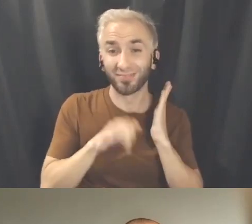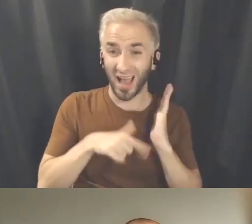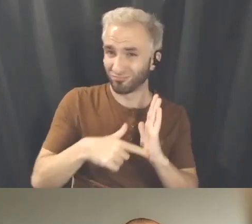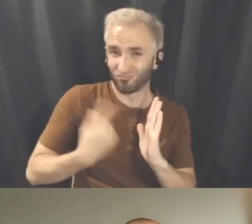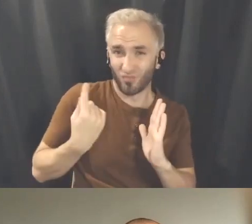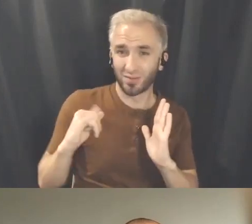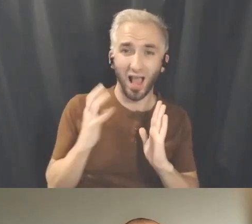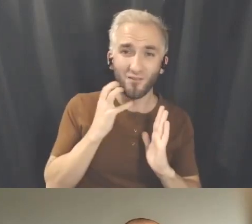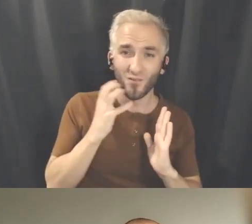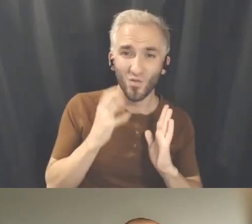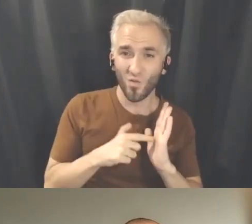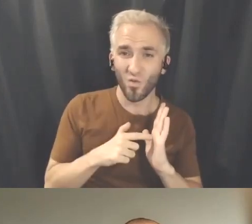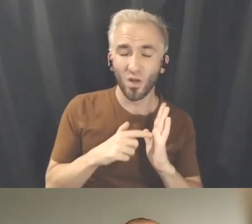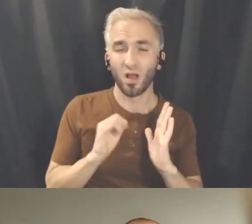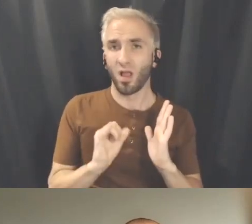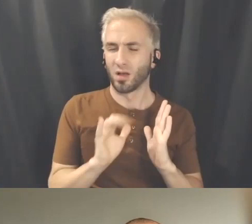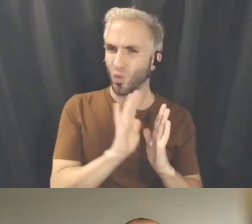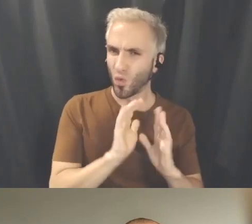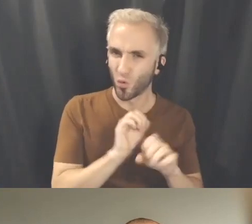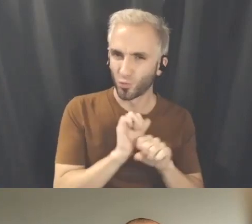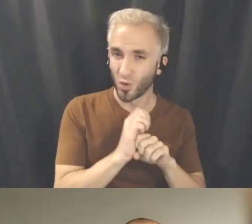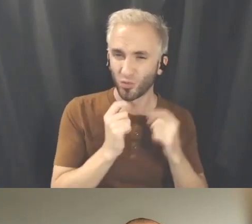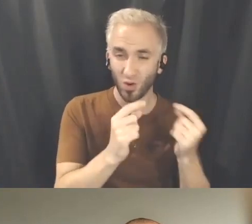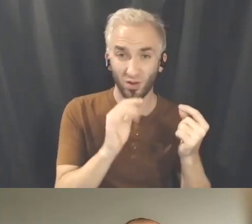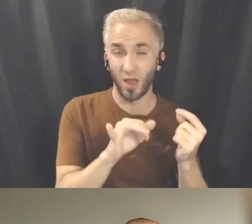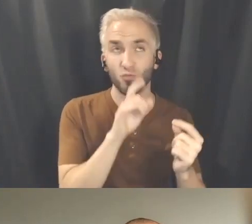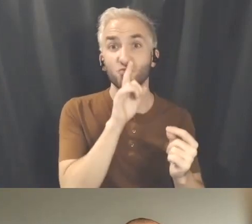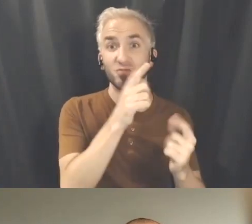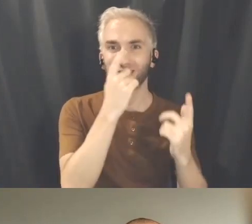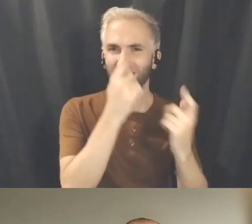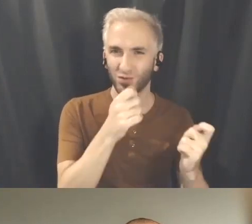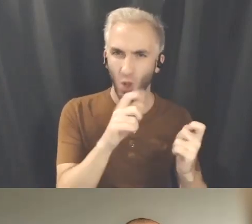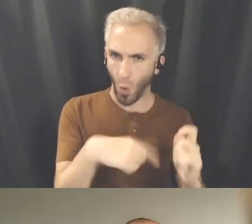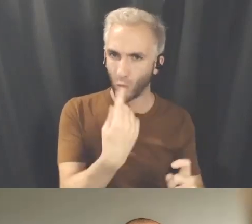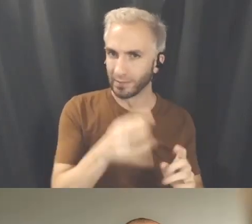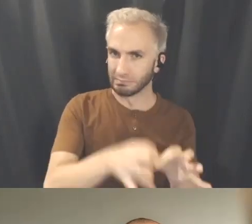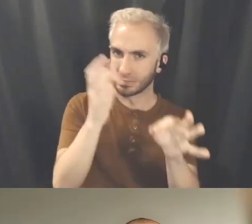of work that she was doing through the apps. So I just wanted to say that out loud